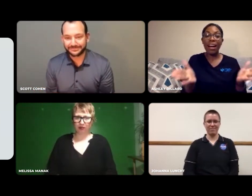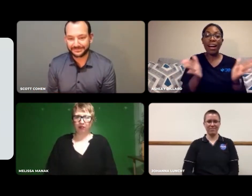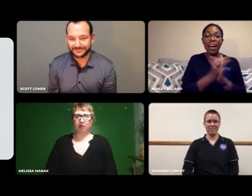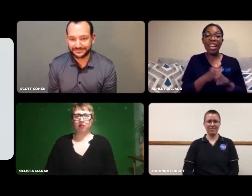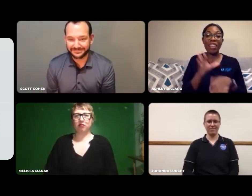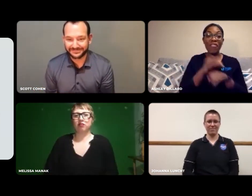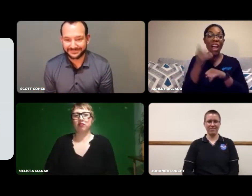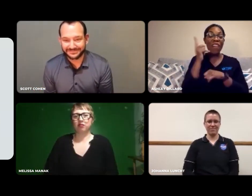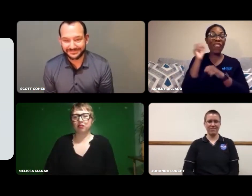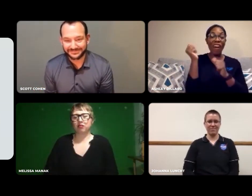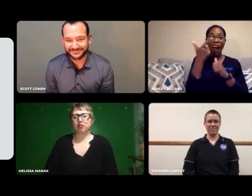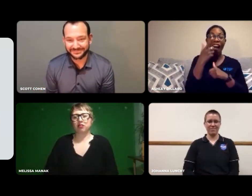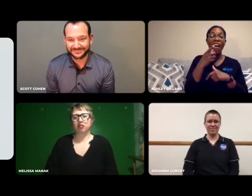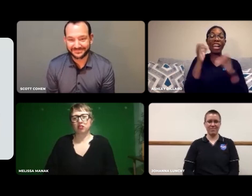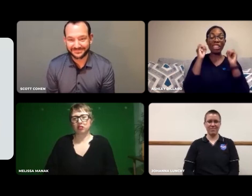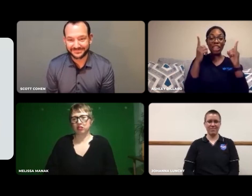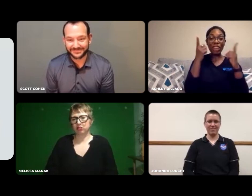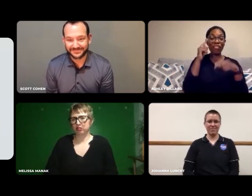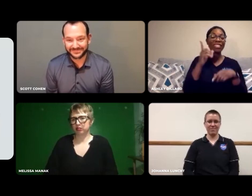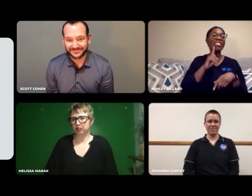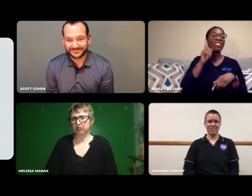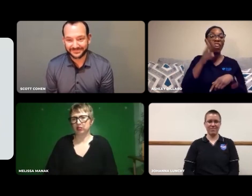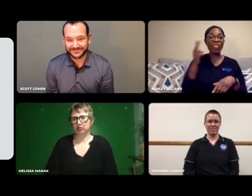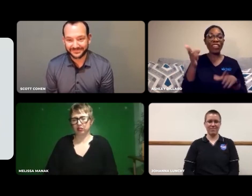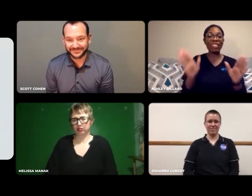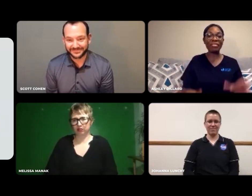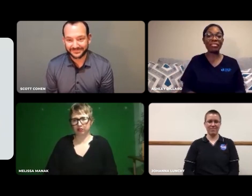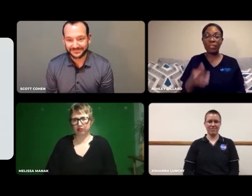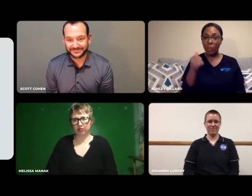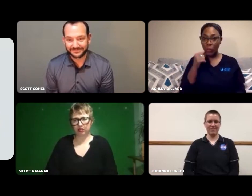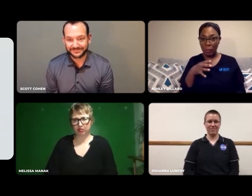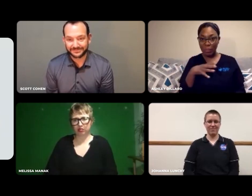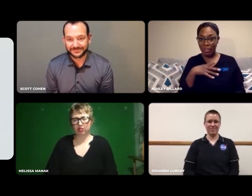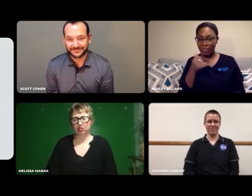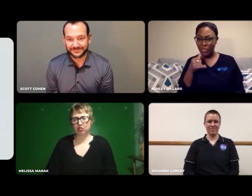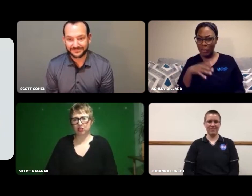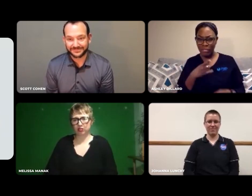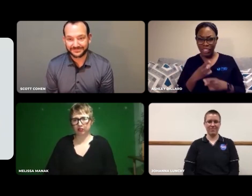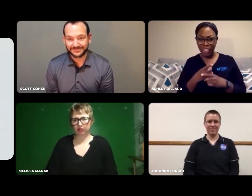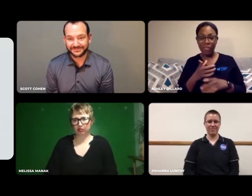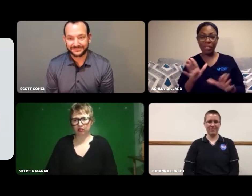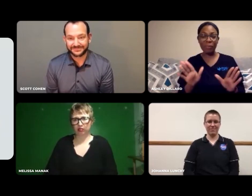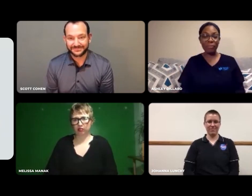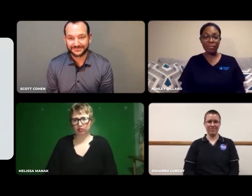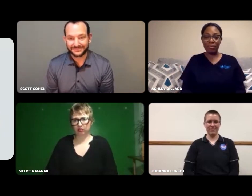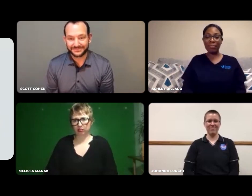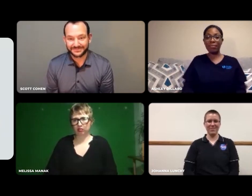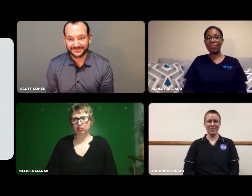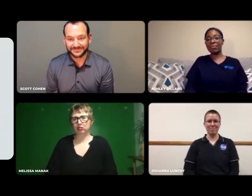Advice for all D/HH educator females, right?